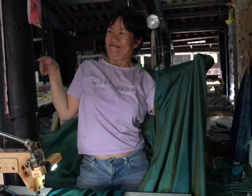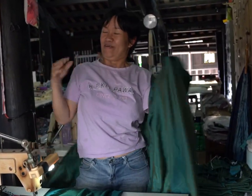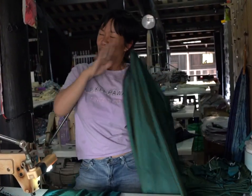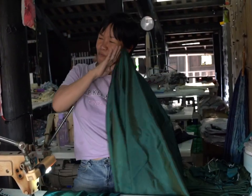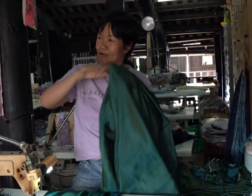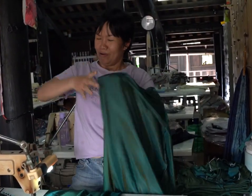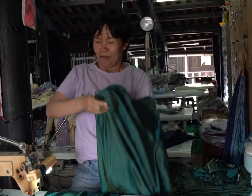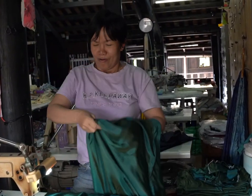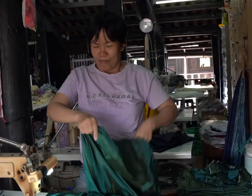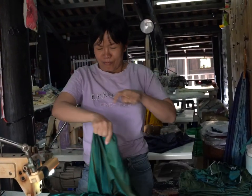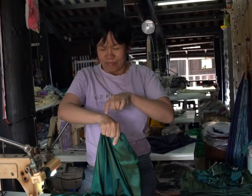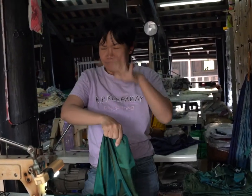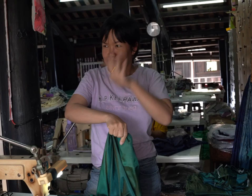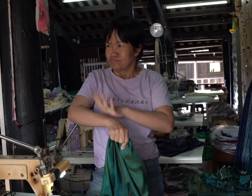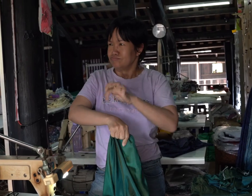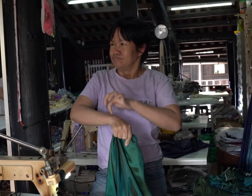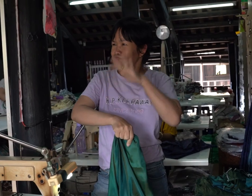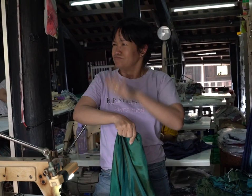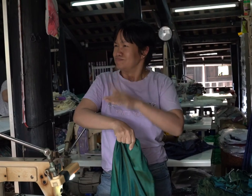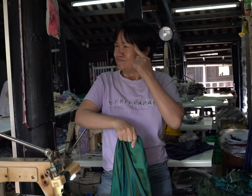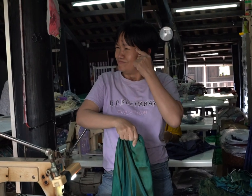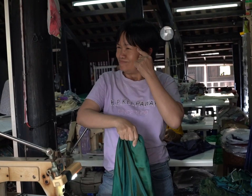It protects us from mosquitoes while we're sleeping.